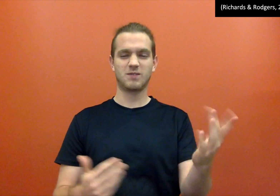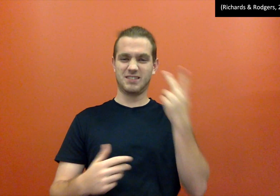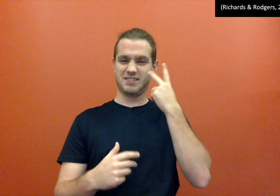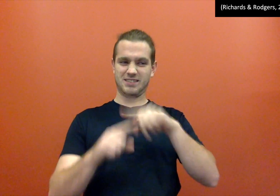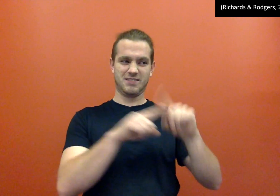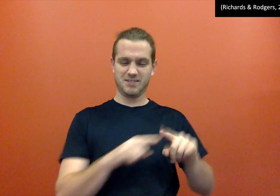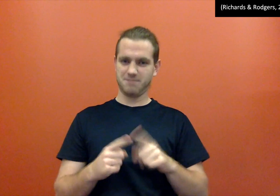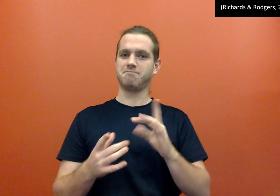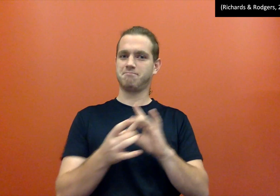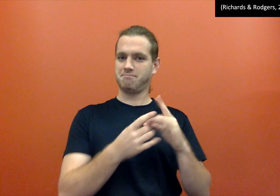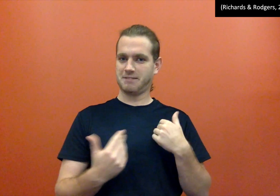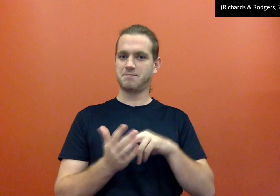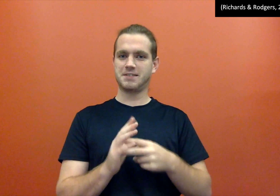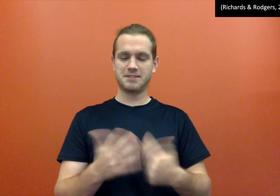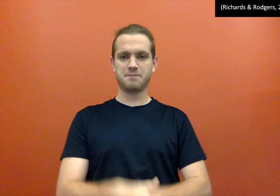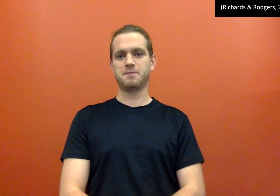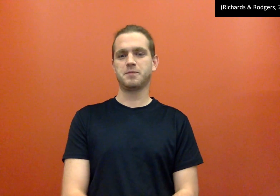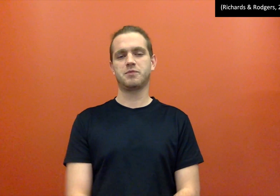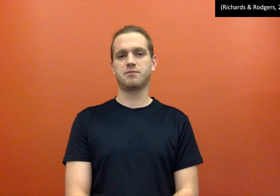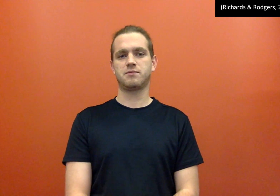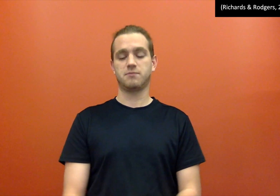Can you see the difference? You can see signs have different meanings.